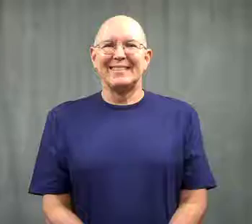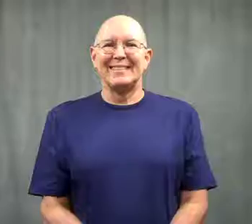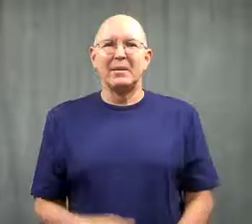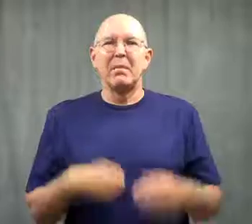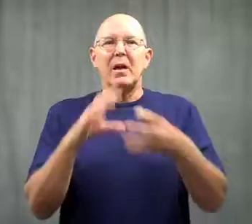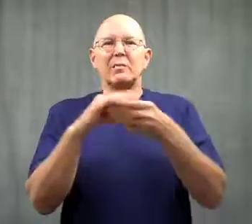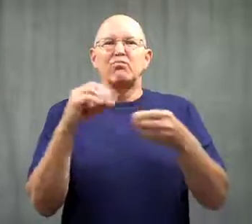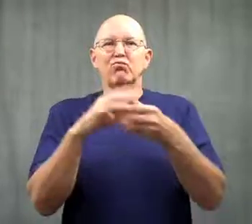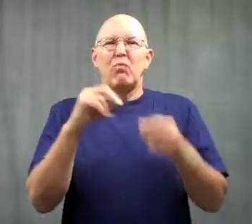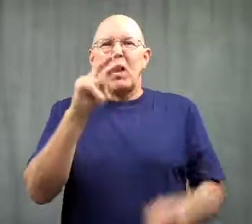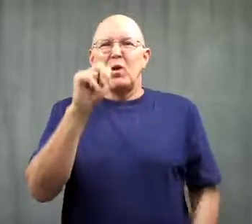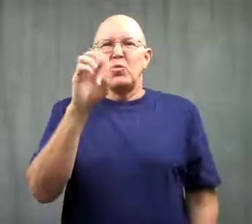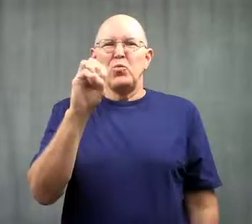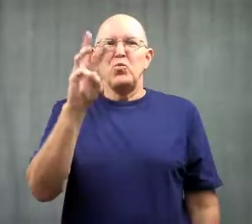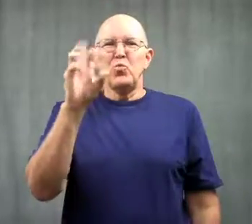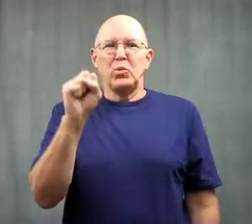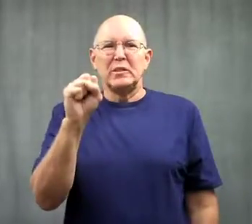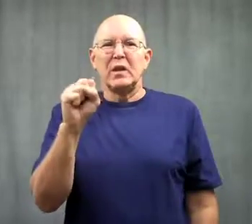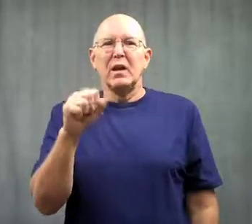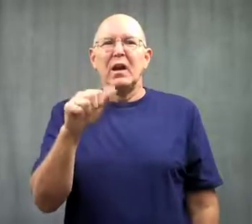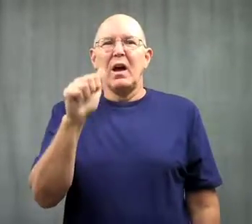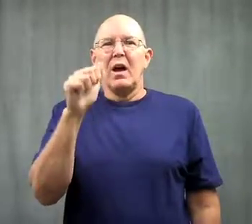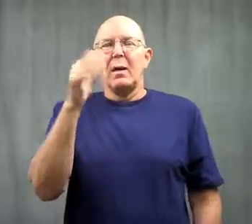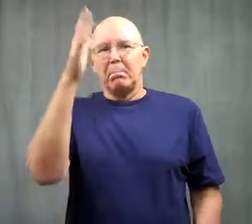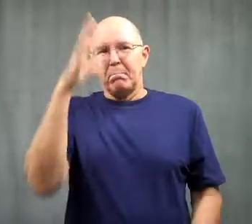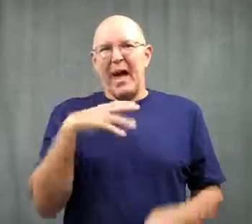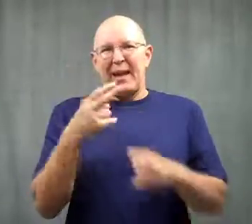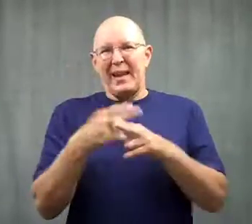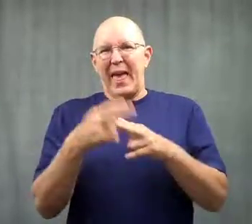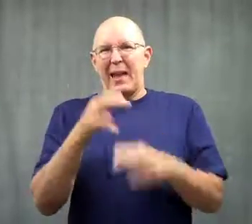This is a news story.